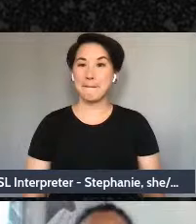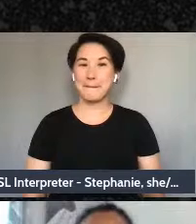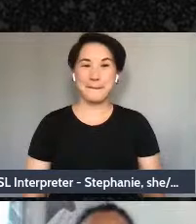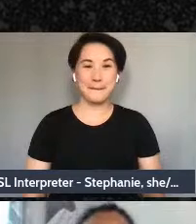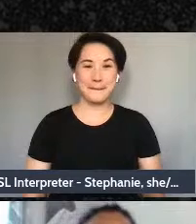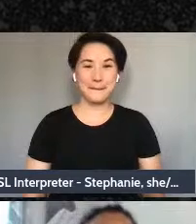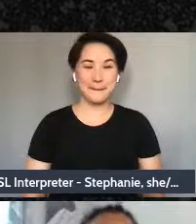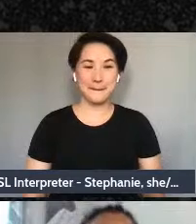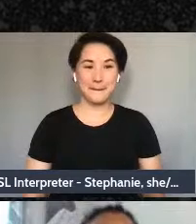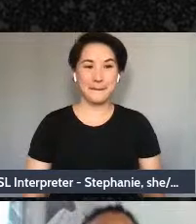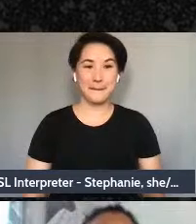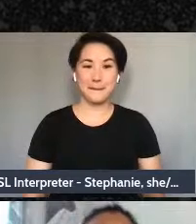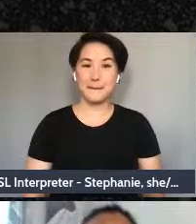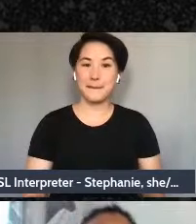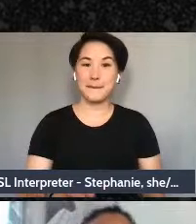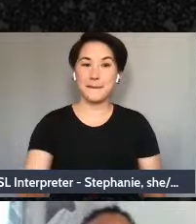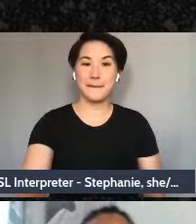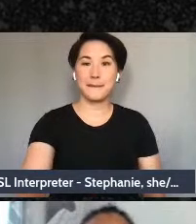And we're going to look at the root slide,